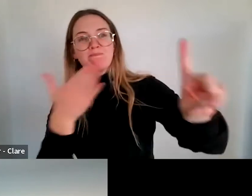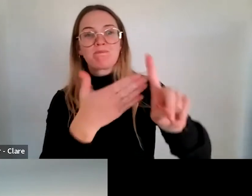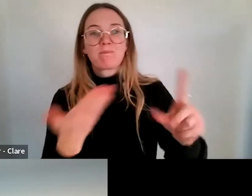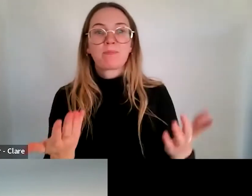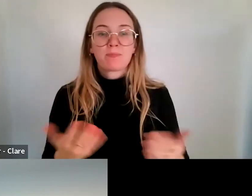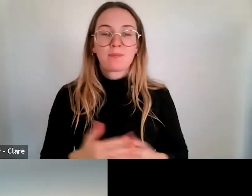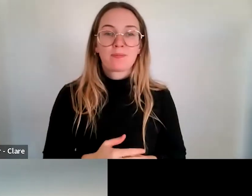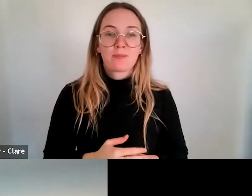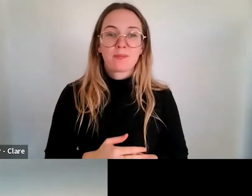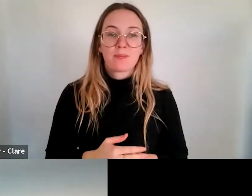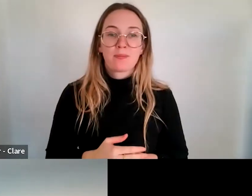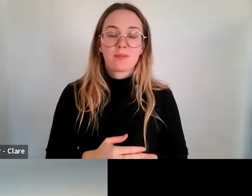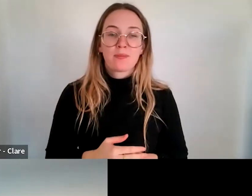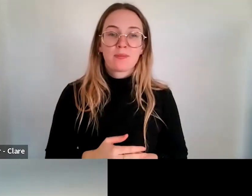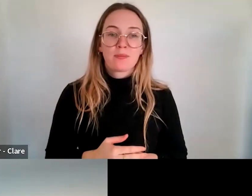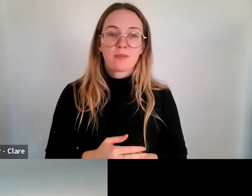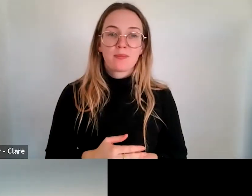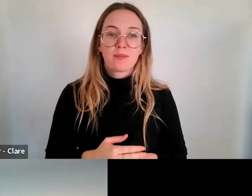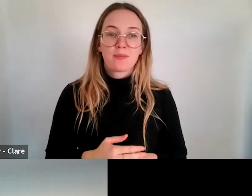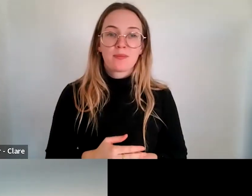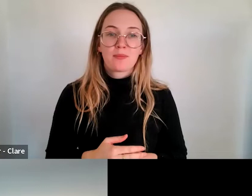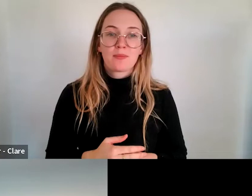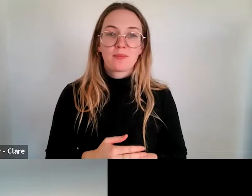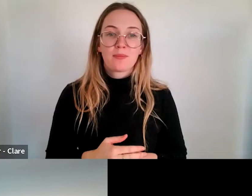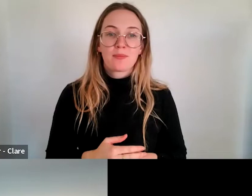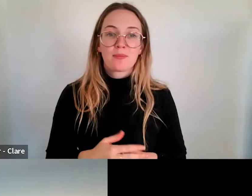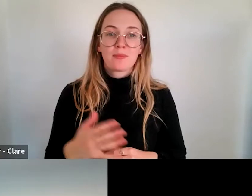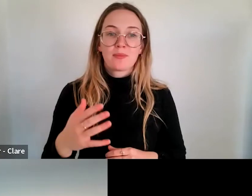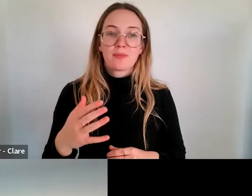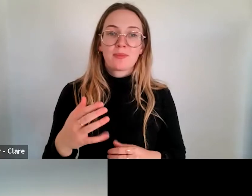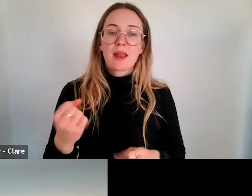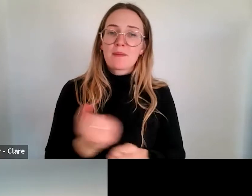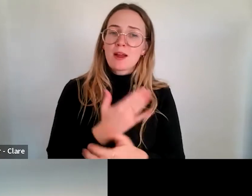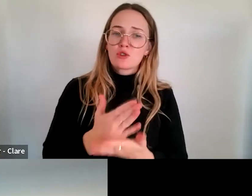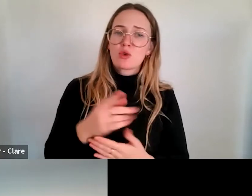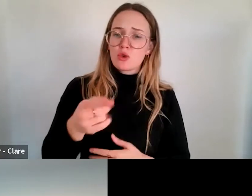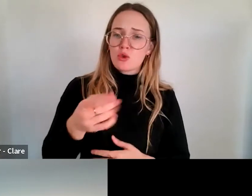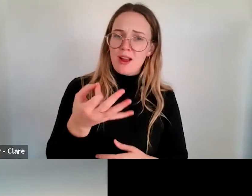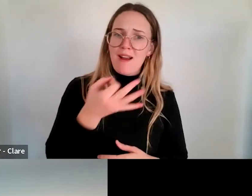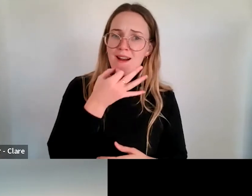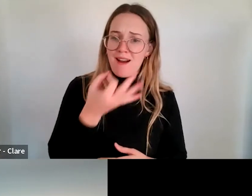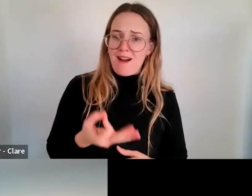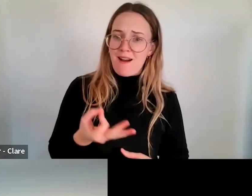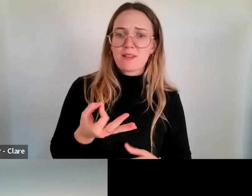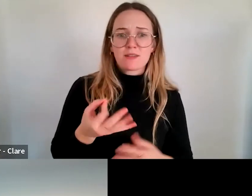really kind of ask for what you need. We know that the sector generally, you